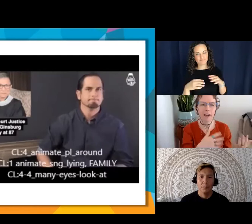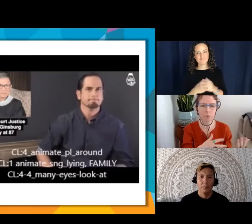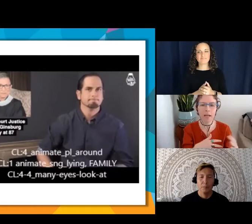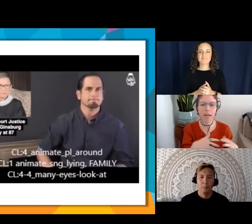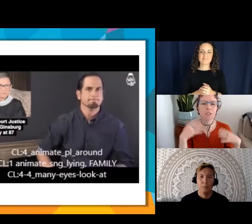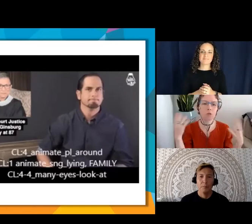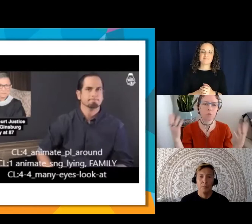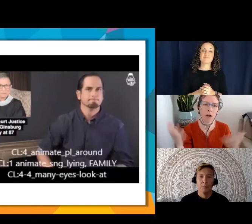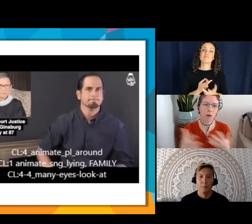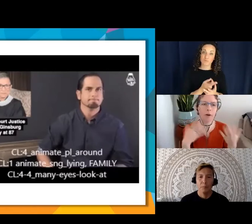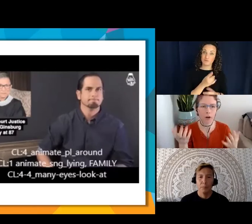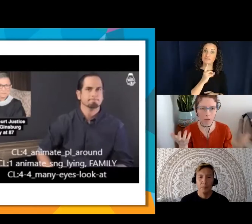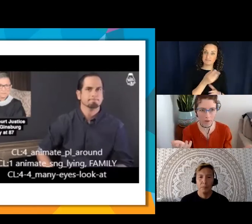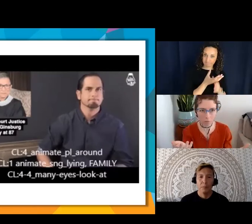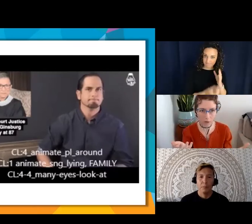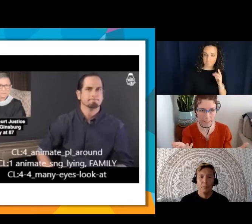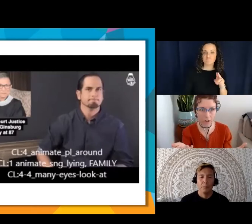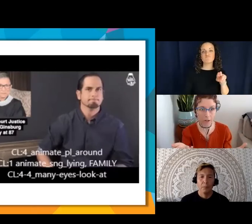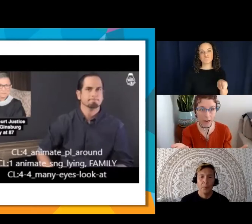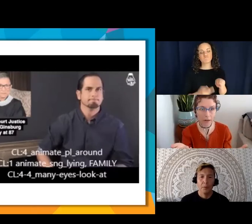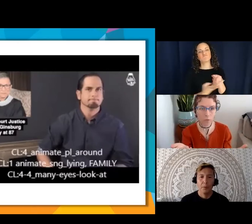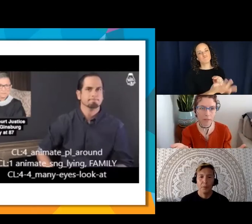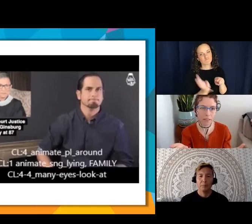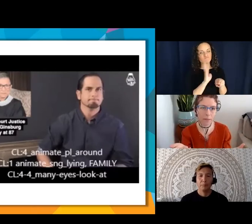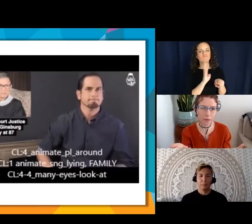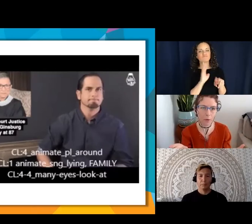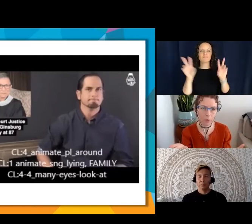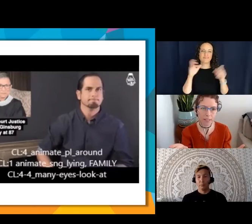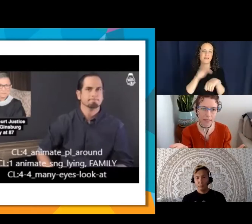away surrounded by her loved ones at her side’ would basically be how we would say that in